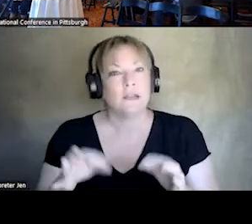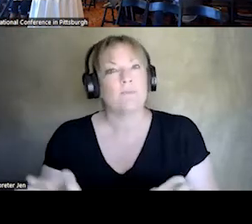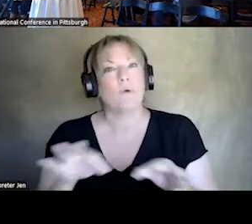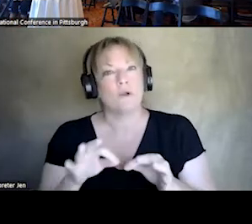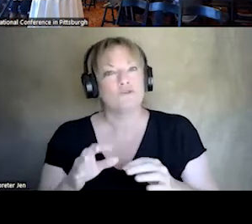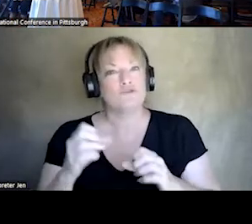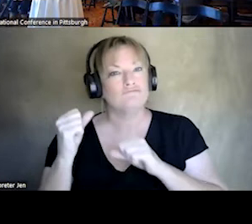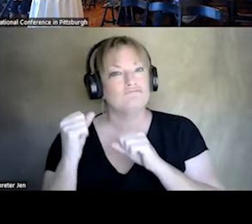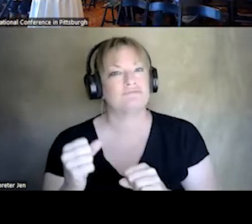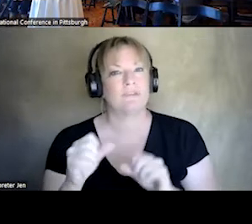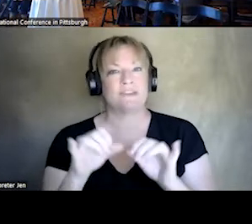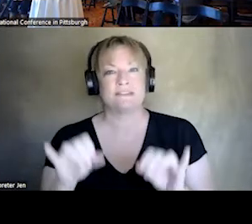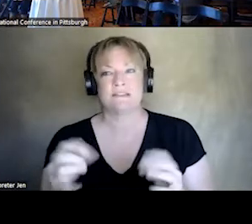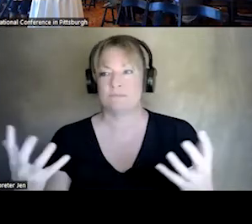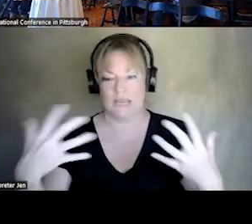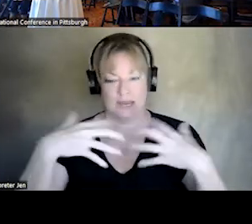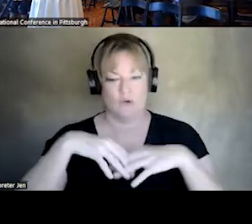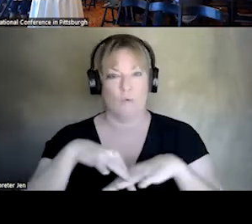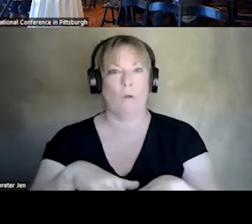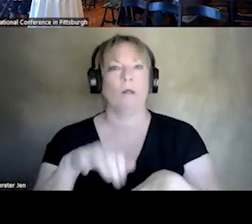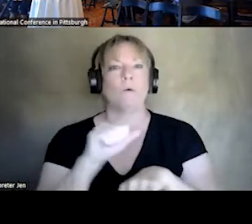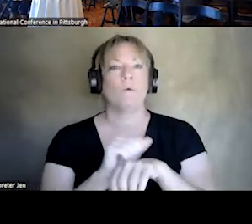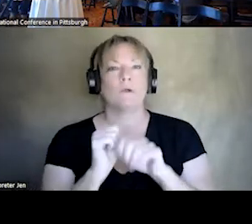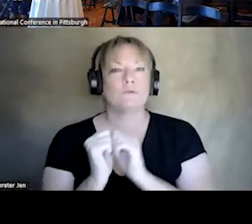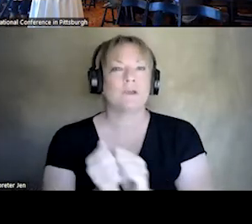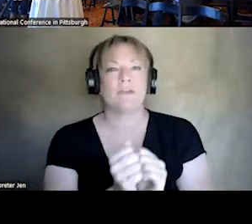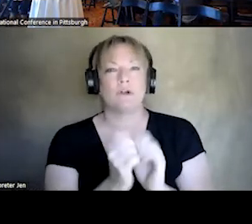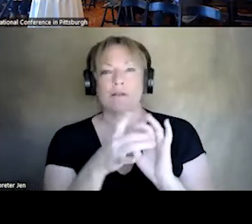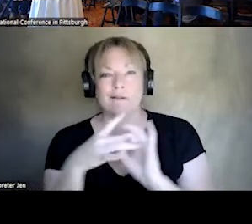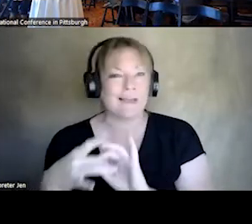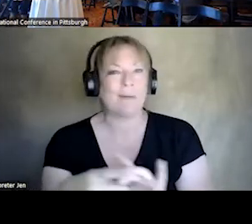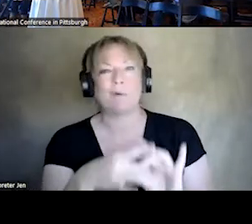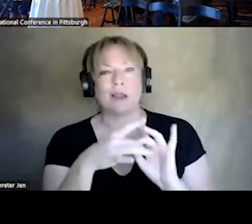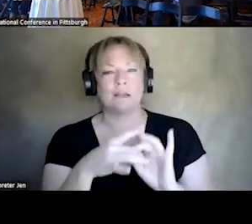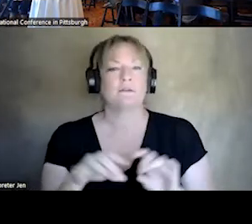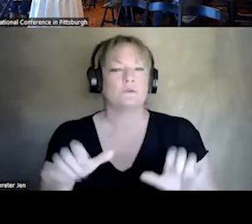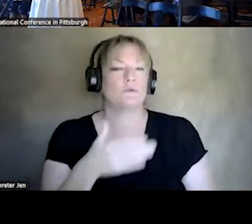INTEGRAL, SO WE ARE WORKING TOGETHER AND WE ARE COLLABORATING TO DO THE BEST THING FOR OUR PEOPLE